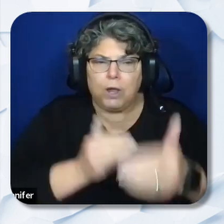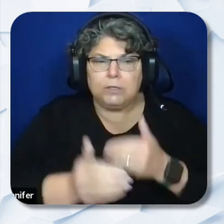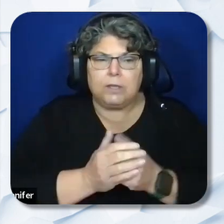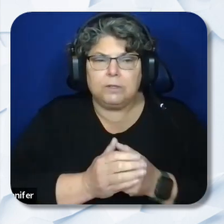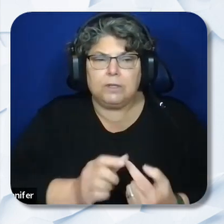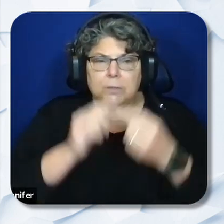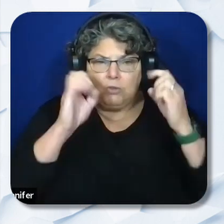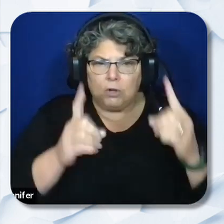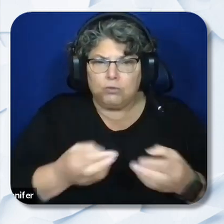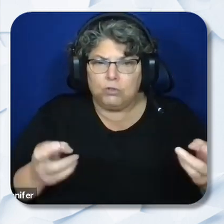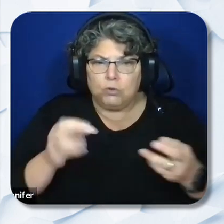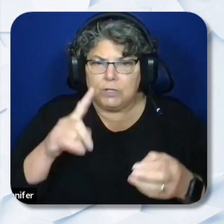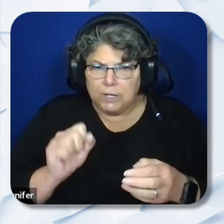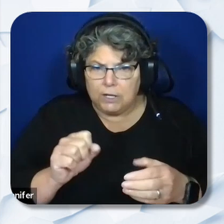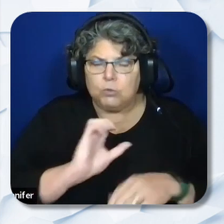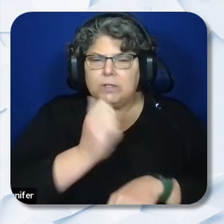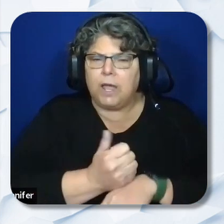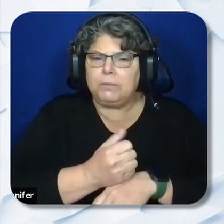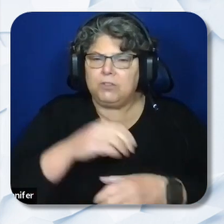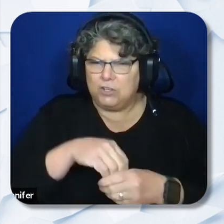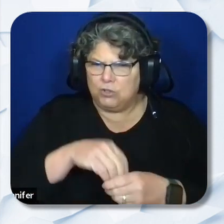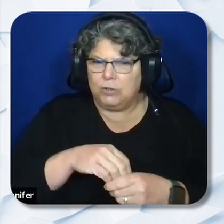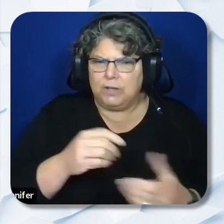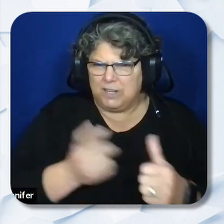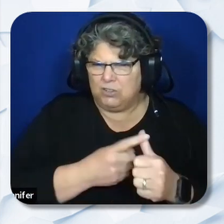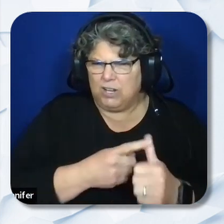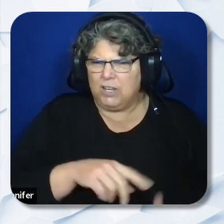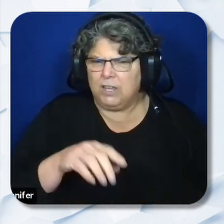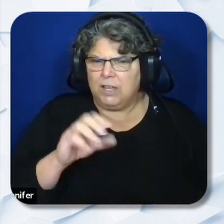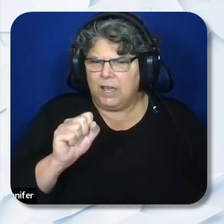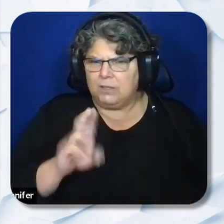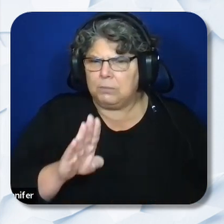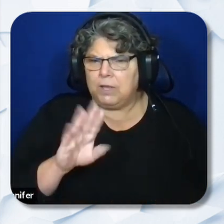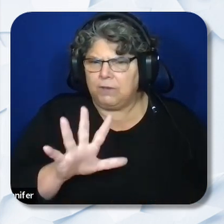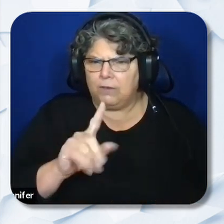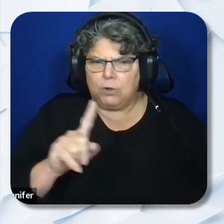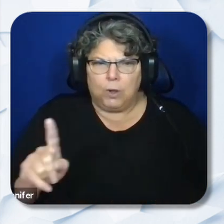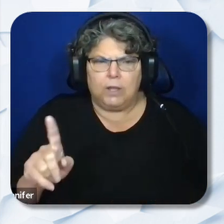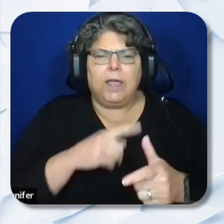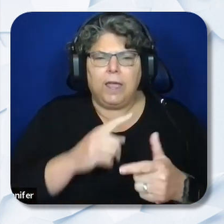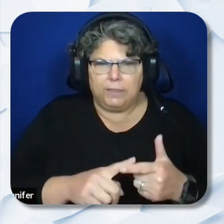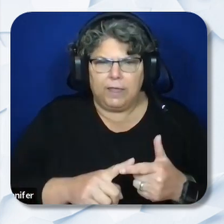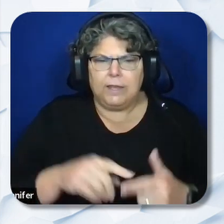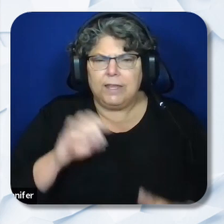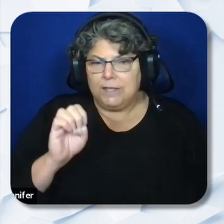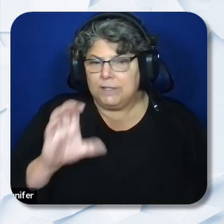511 then enacted in as California Education Code, Ec. 52073 in 2018